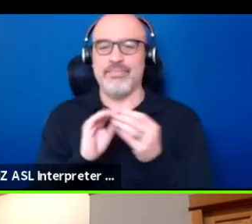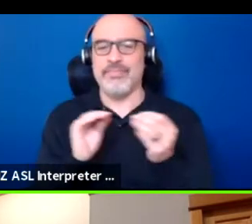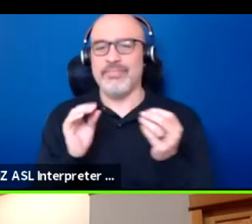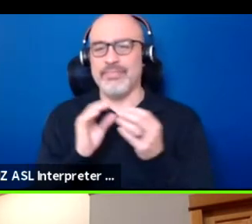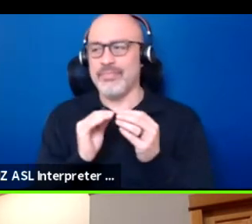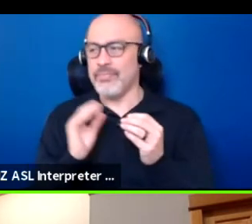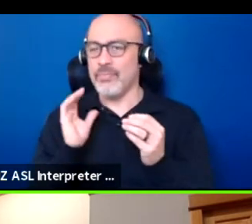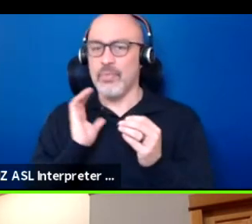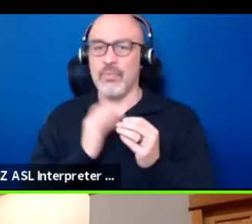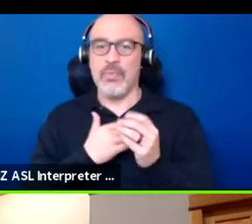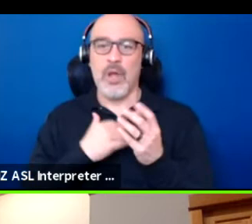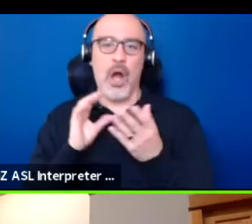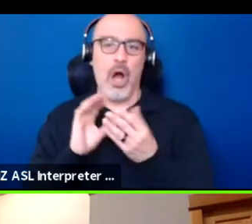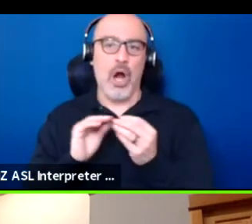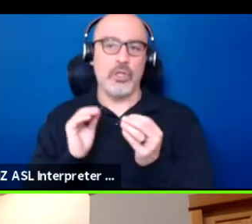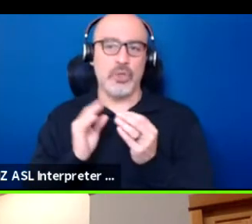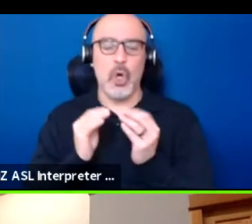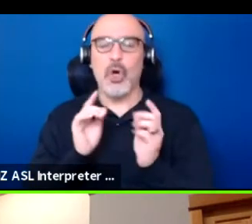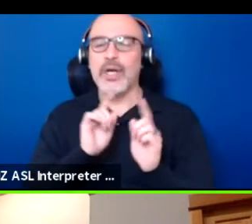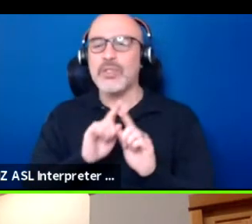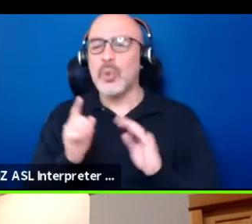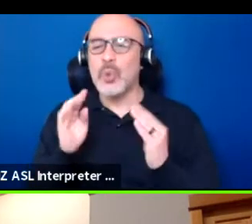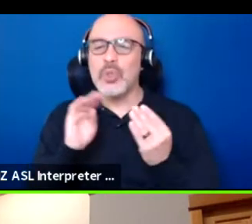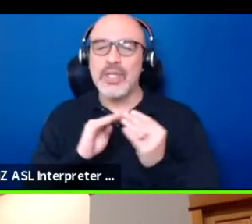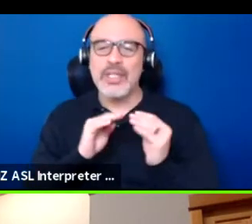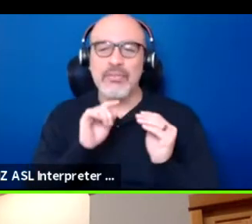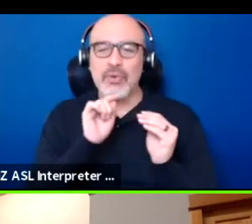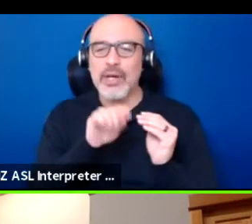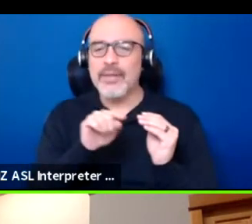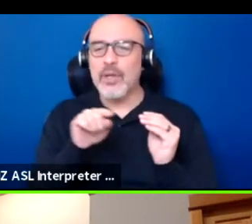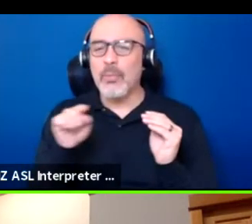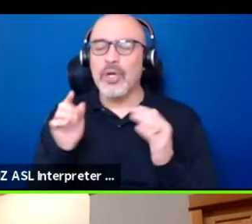to the different communities to share in our history